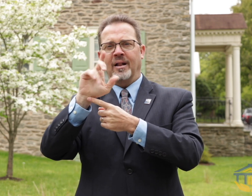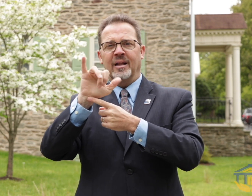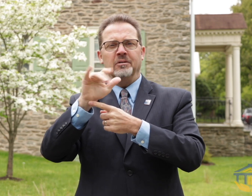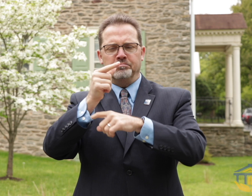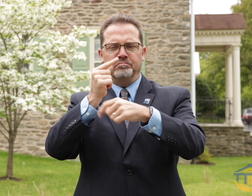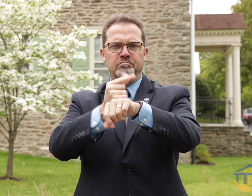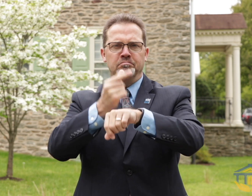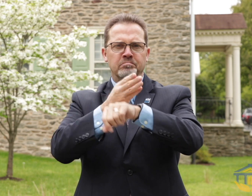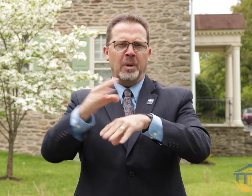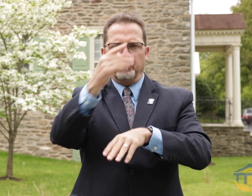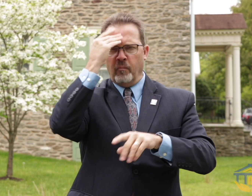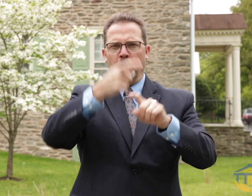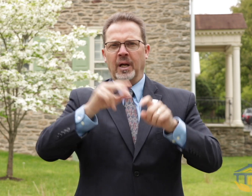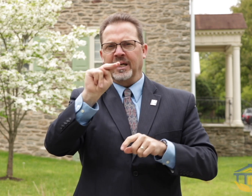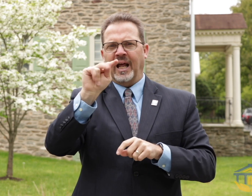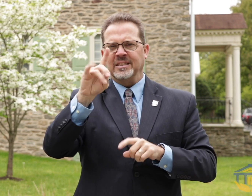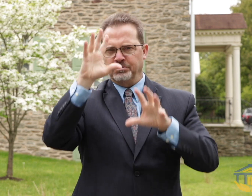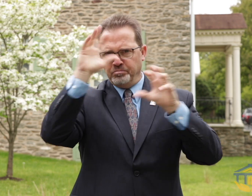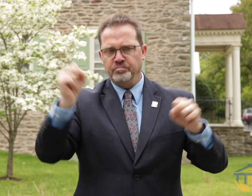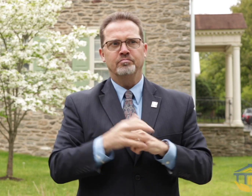share an update with you about Gerard Buckley. You may know him as the